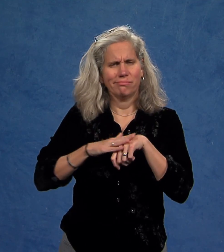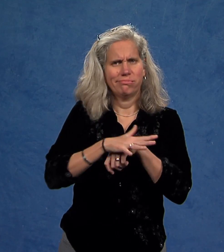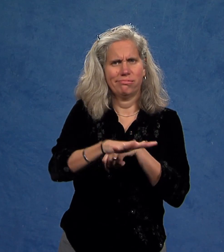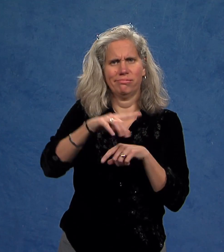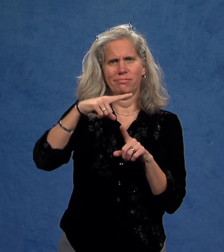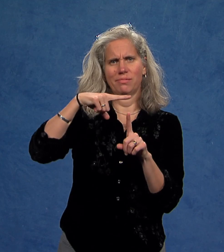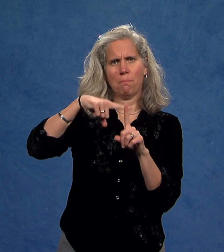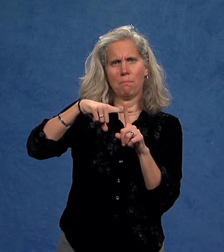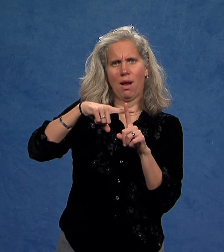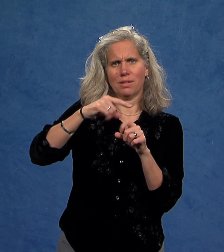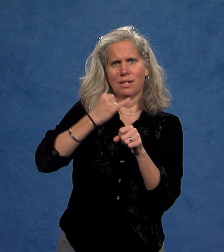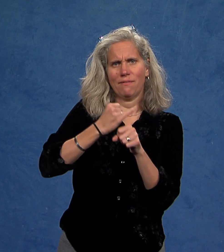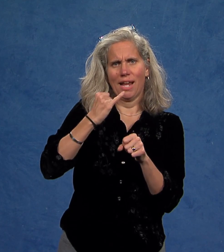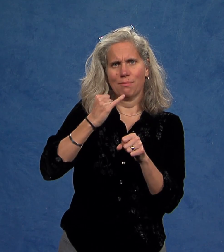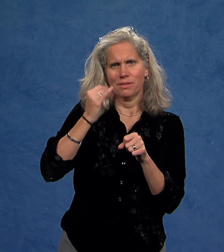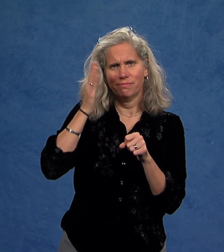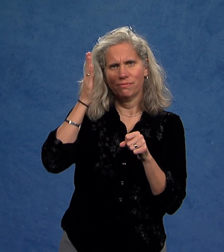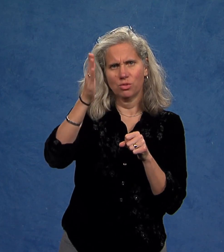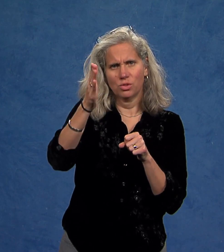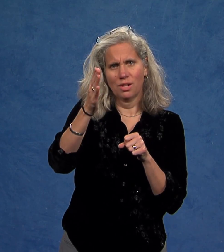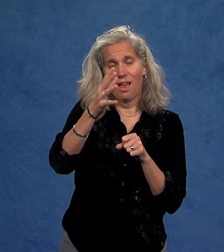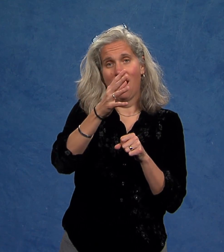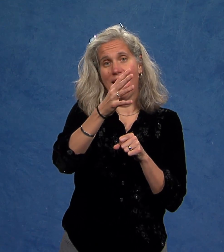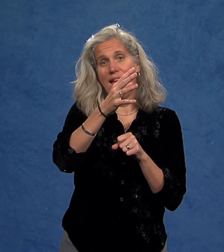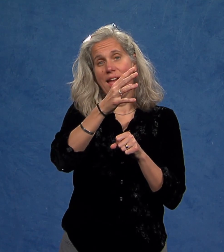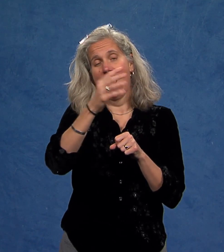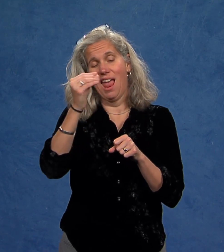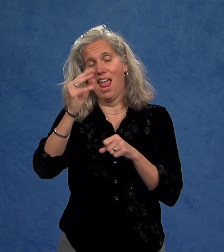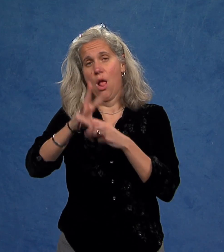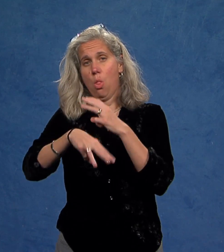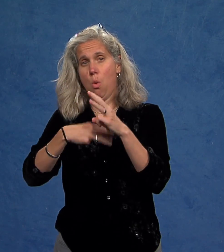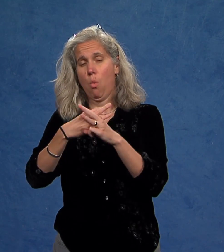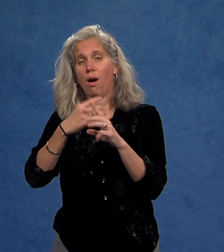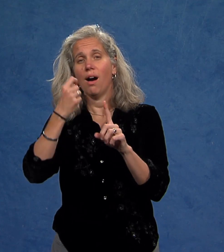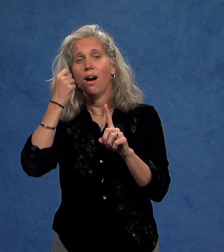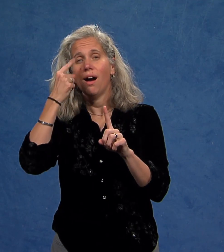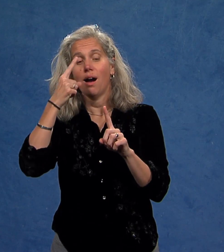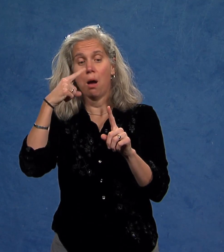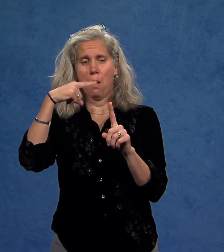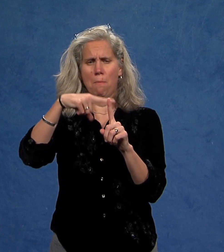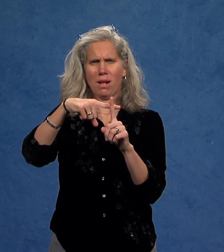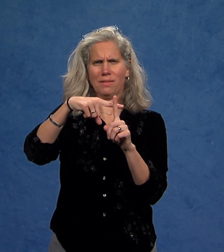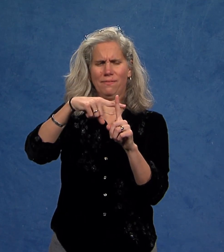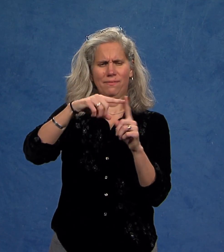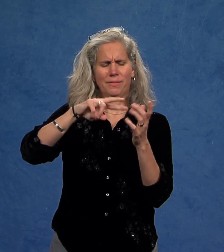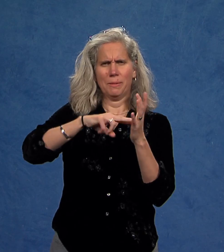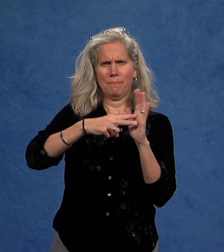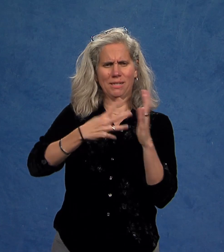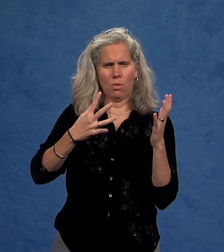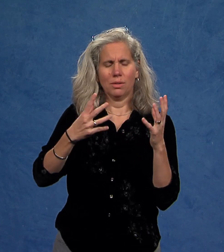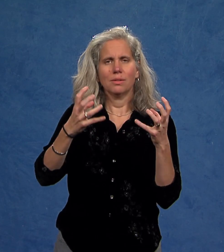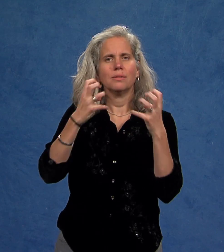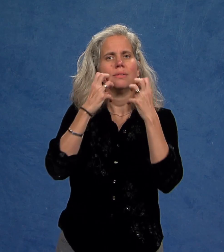the ongoing positive development of our campus and the world, as a space that values